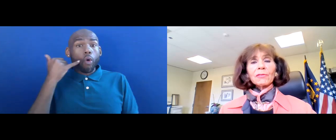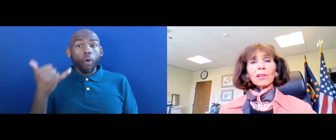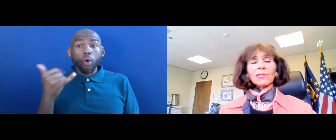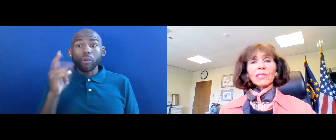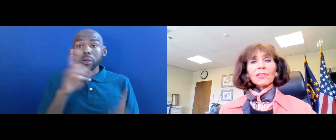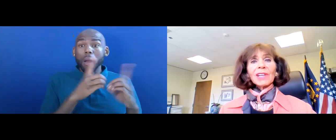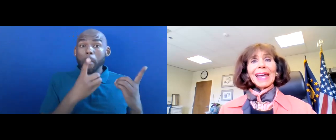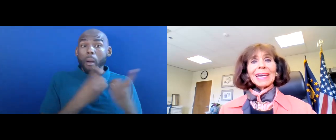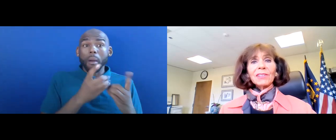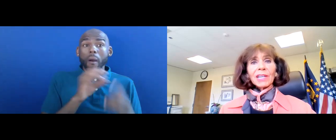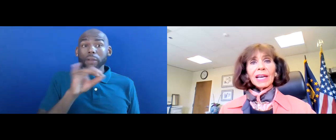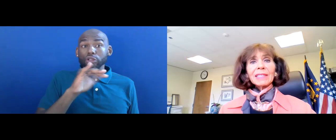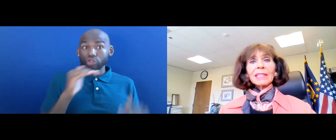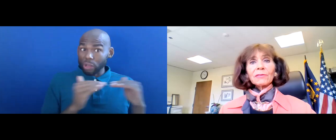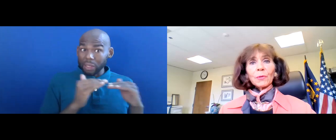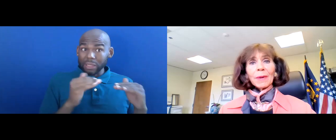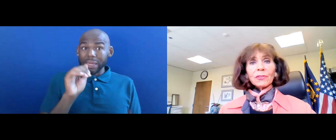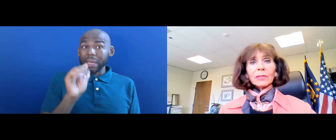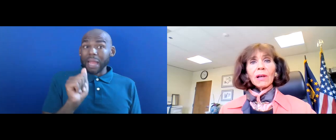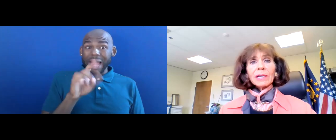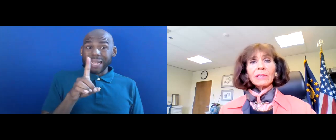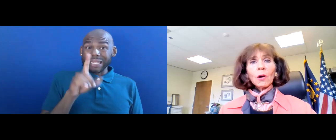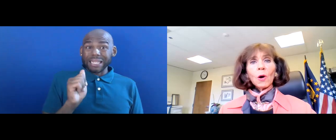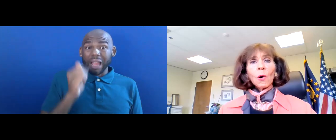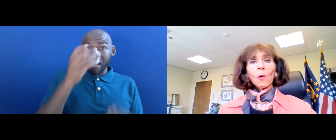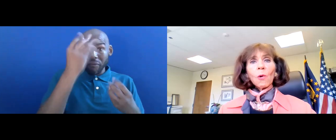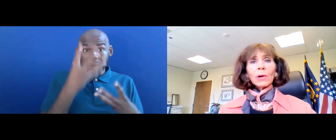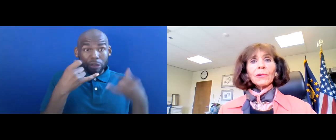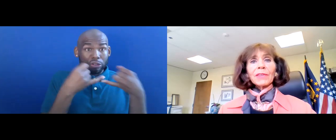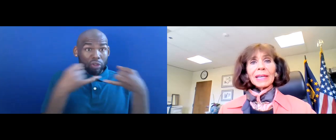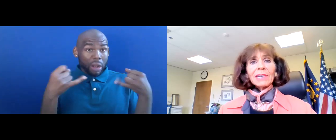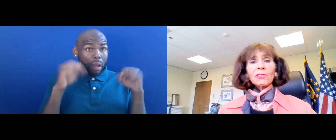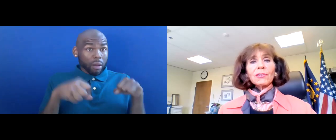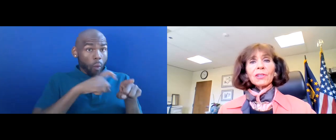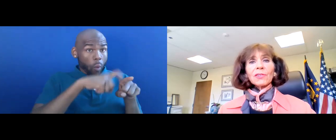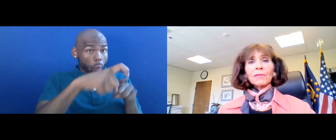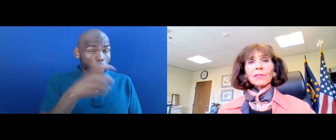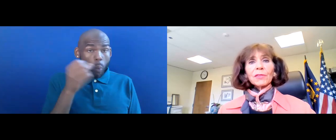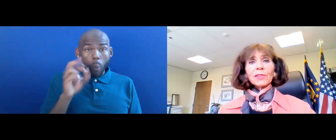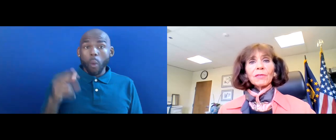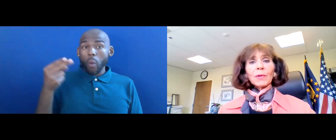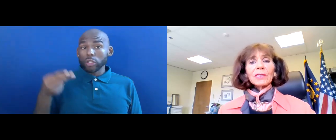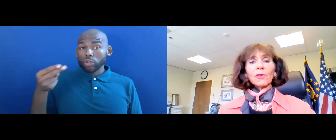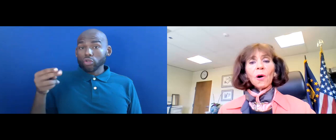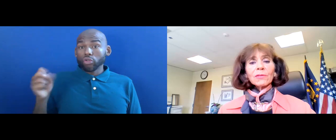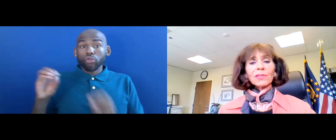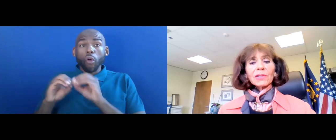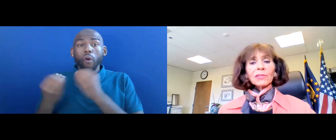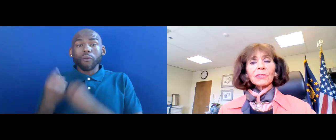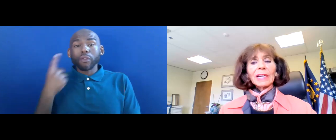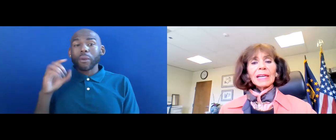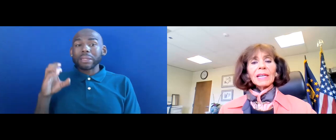JUSTICE, ADA INFORMATION LINE OR THE HHS OFFICE FOR CIVIL RIGHTS CALL CENTER